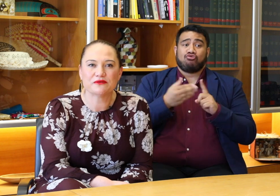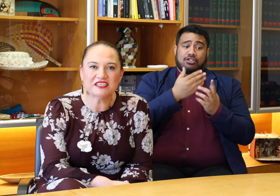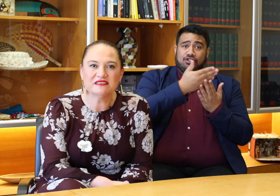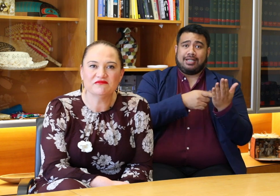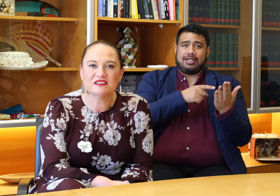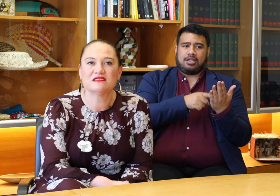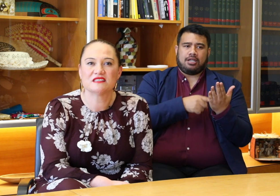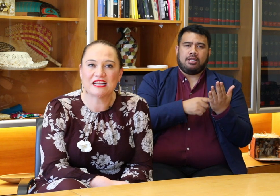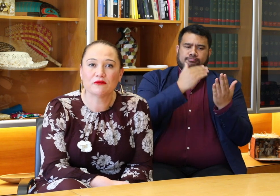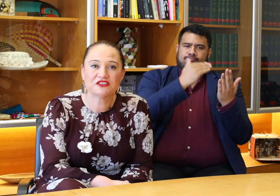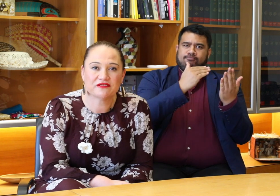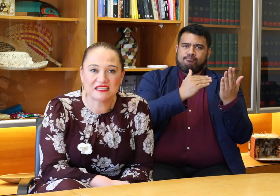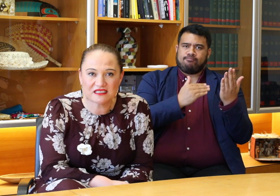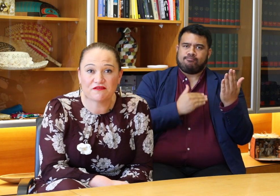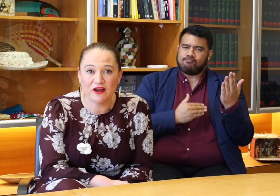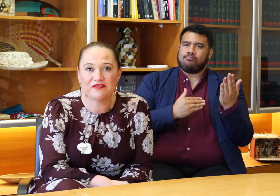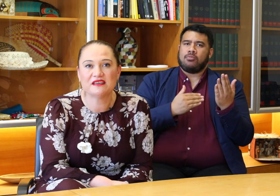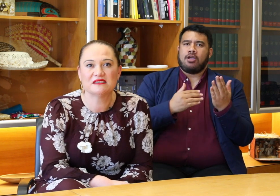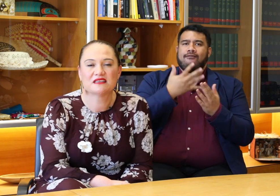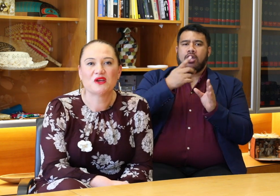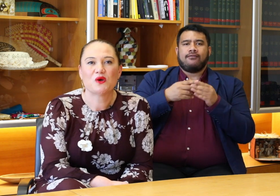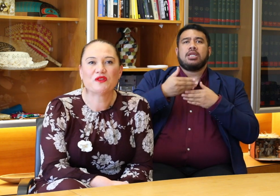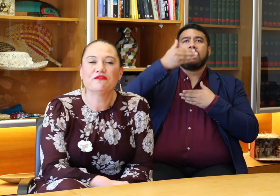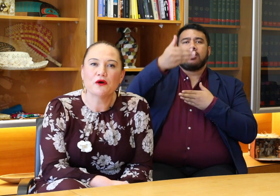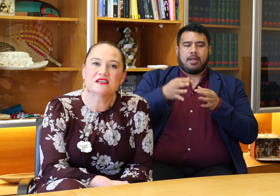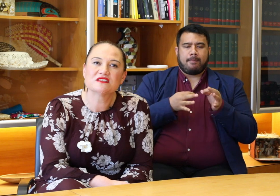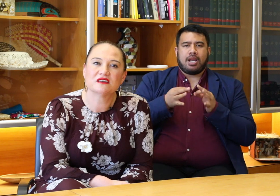direction for sign language over the next five years with a focus on